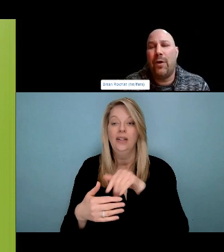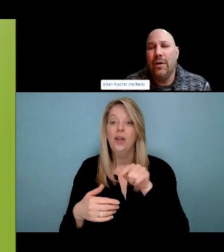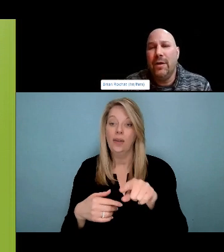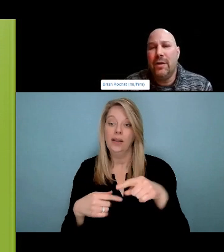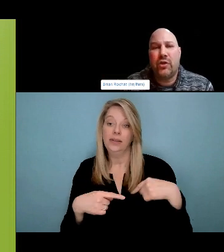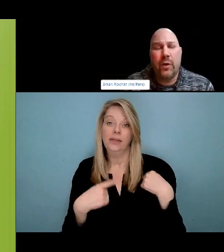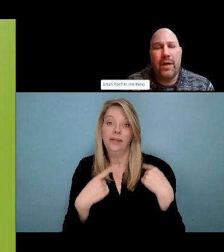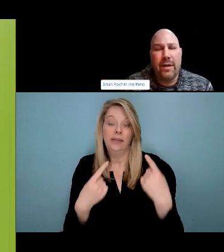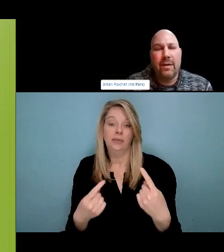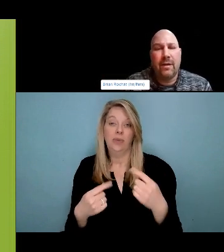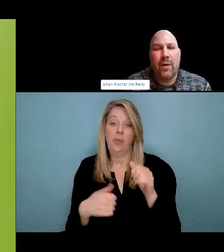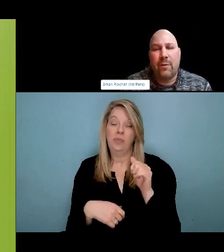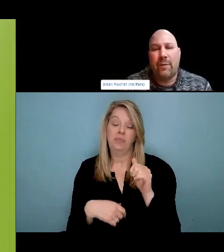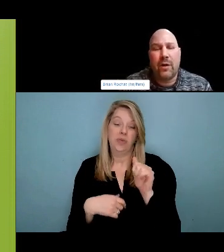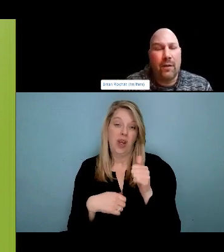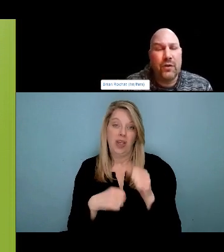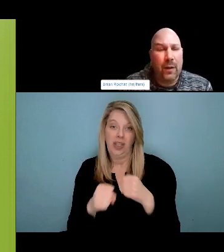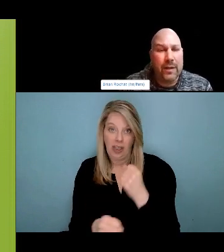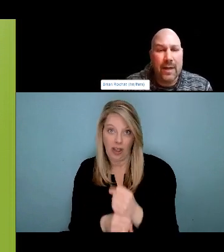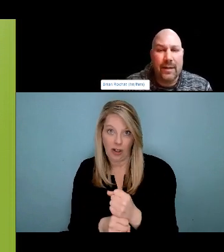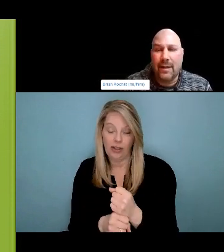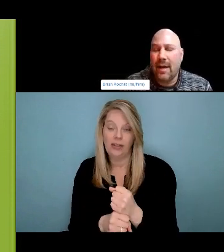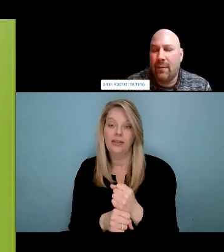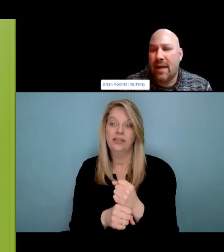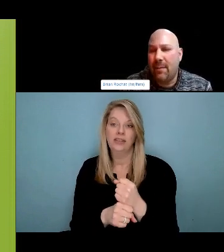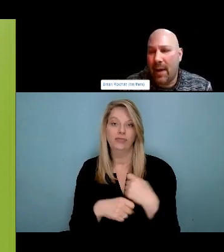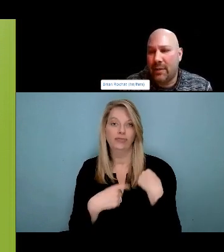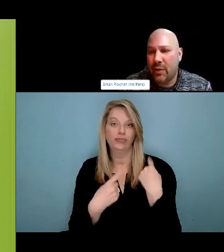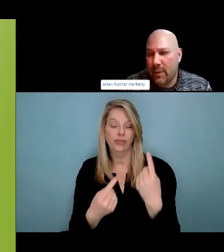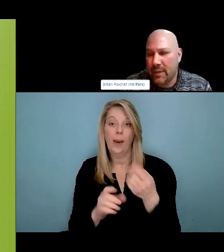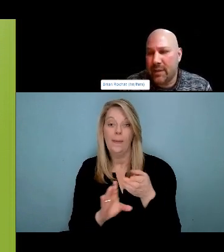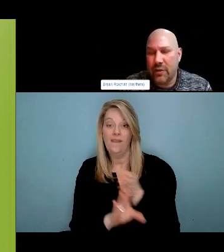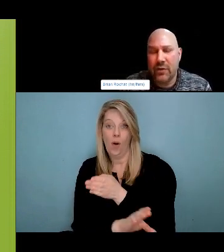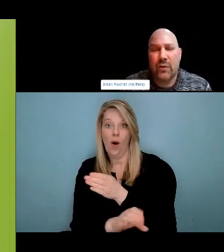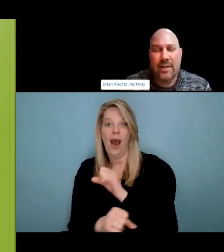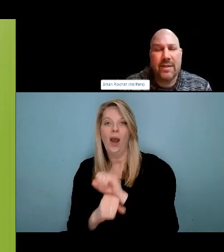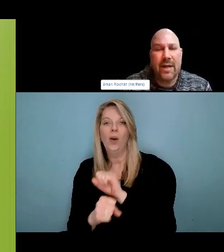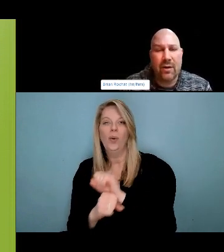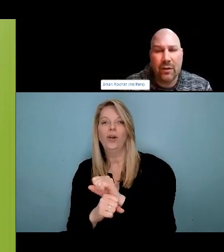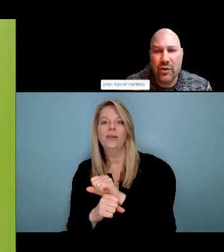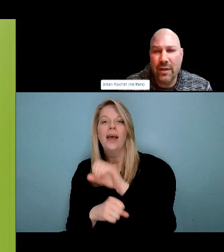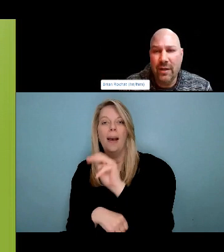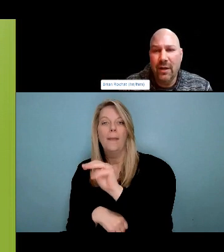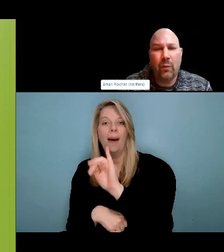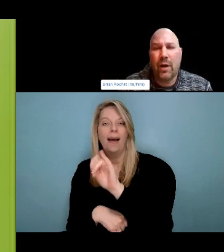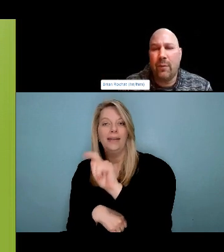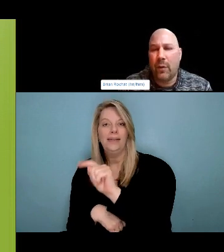a Harvard Action Network, which I really appreciate being there, but I do recognize that.